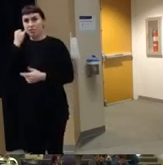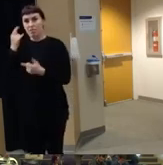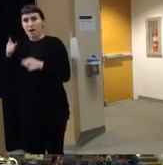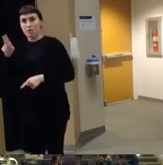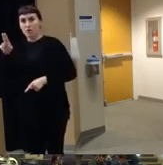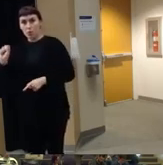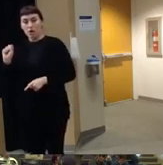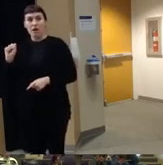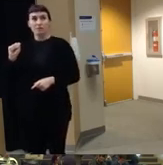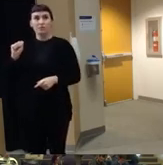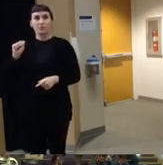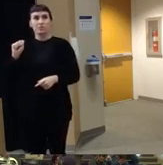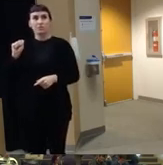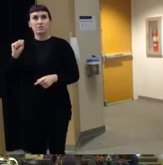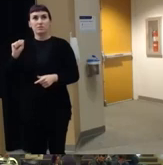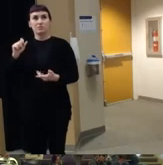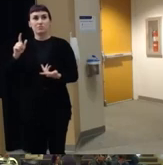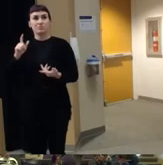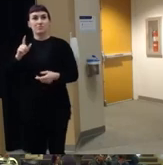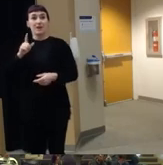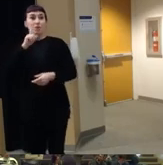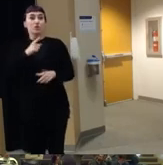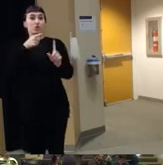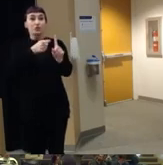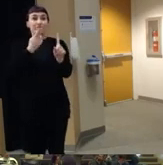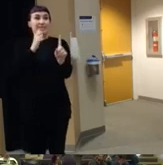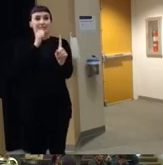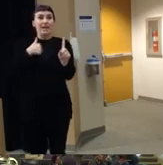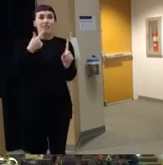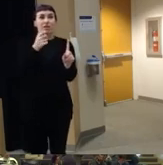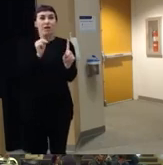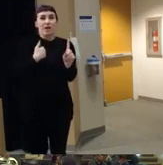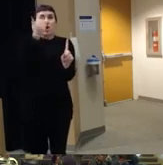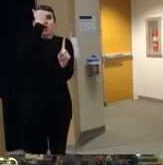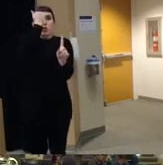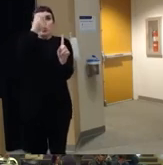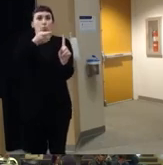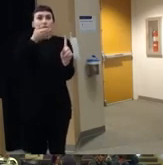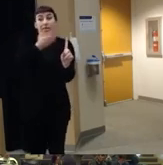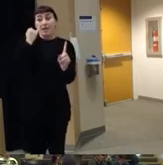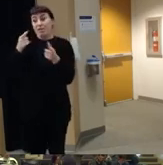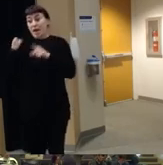was sure he didn't have a gun quite honestly you know if if that had happened in this country you